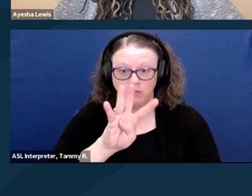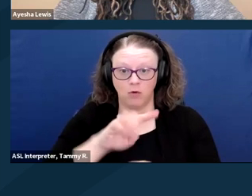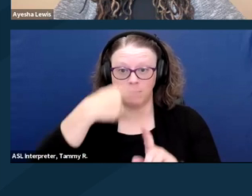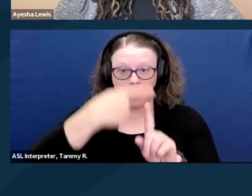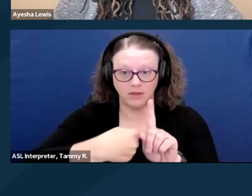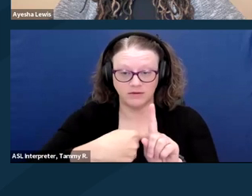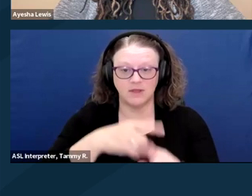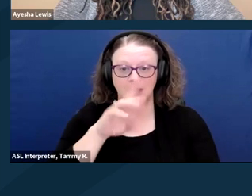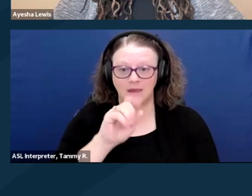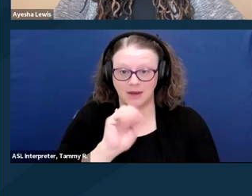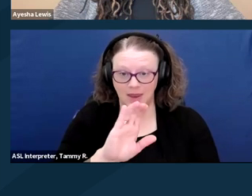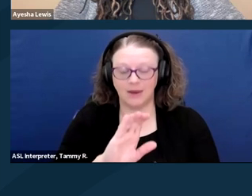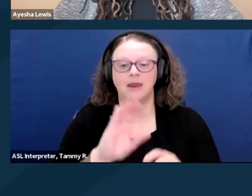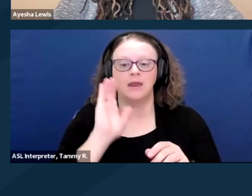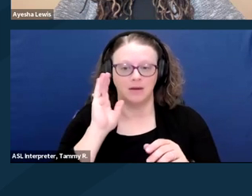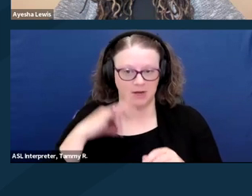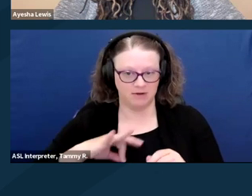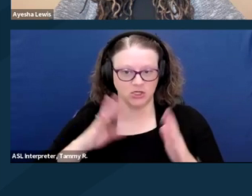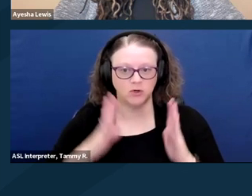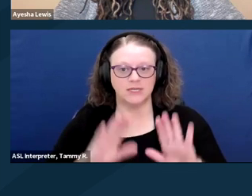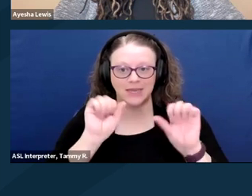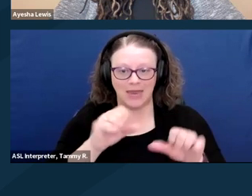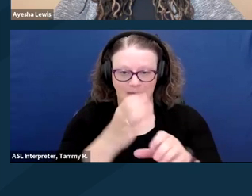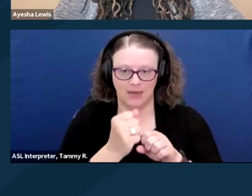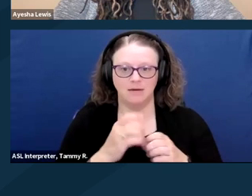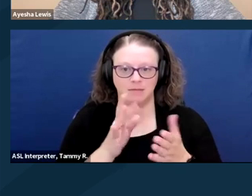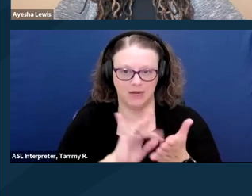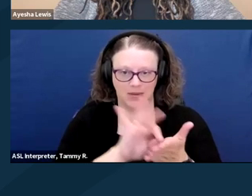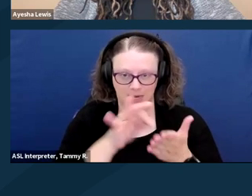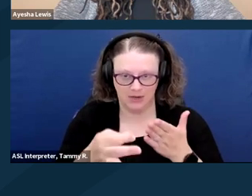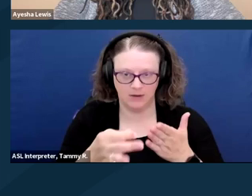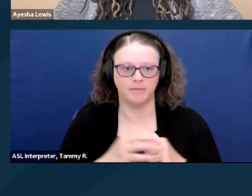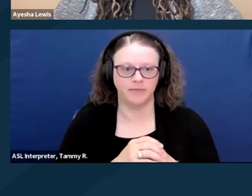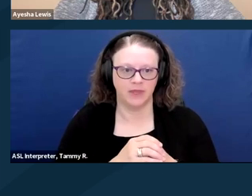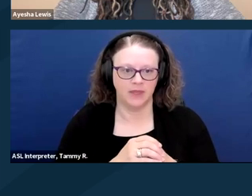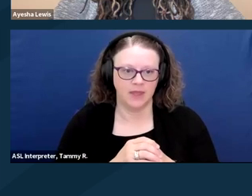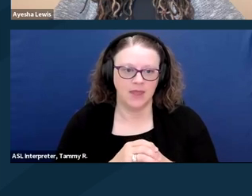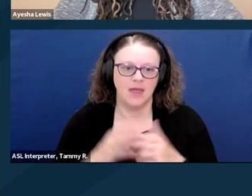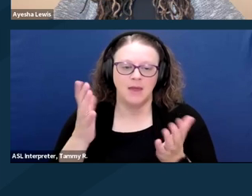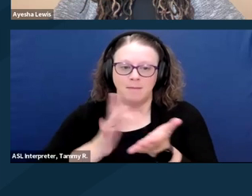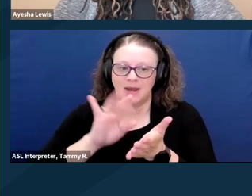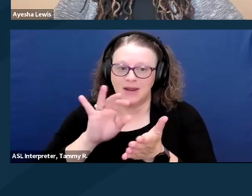Medicaid and Medicare are the primary or the exclusive vehicles in our society